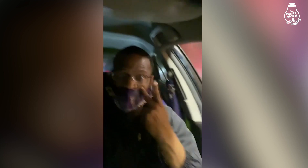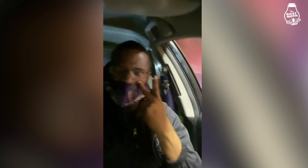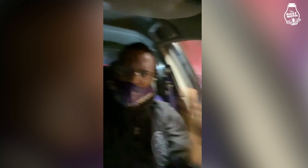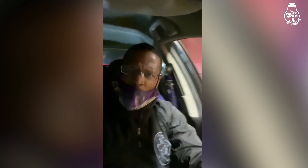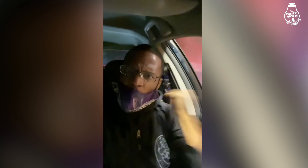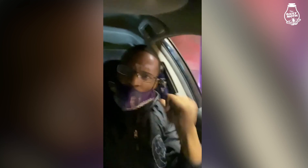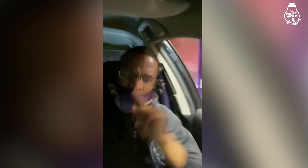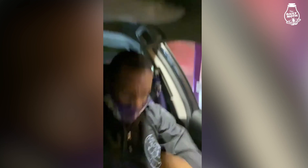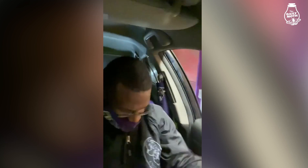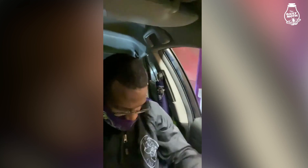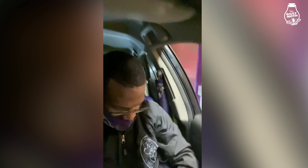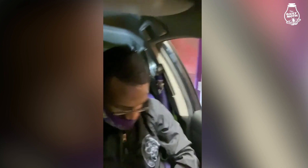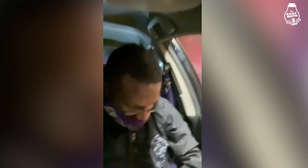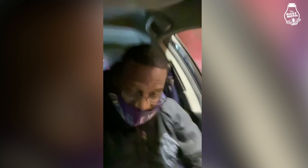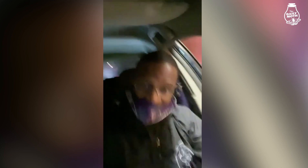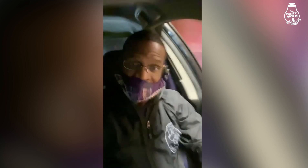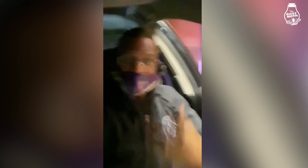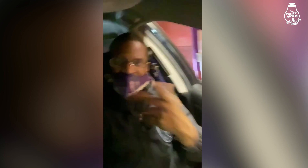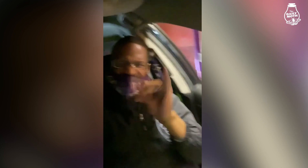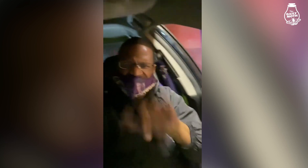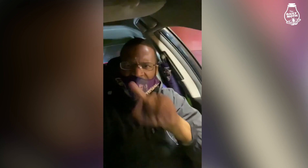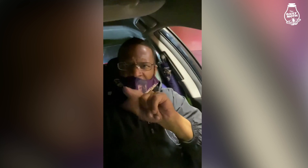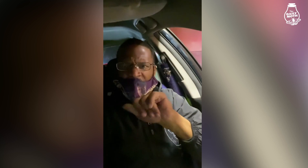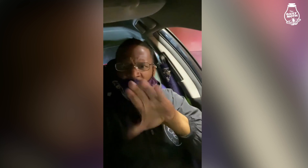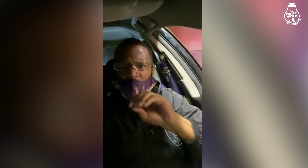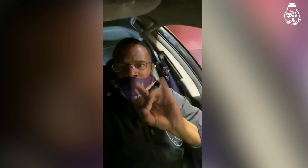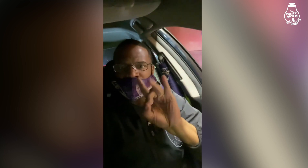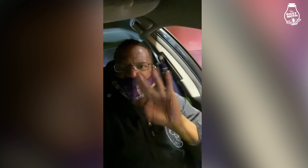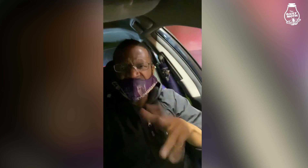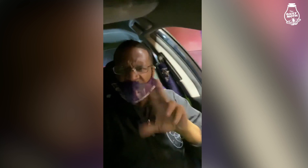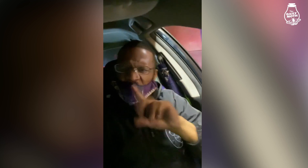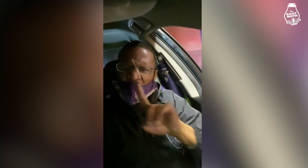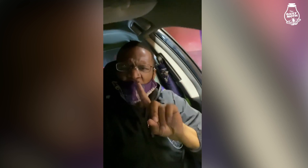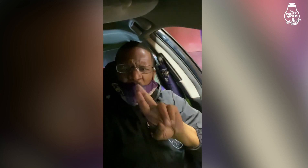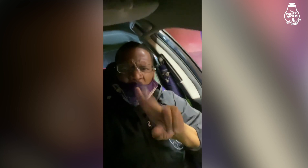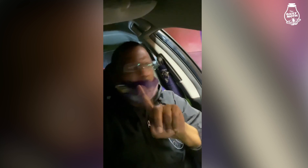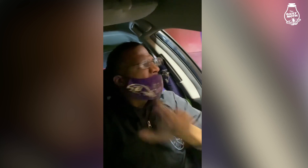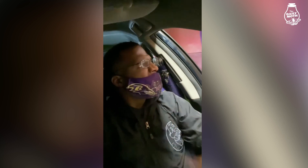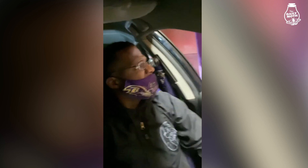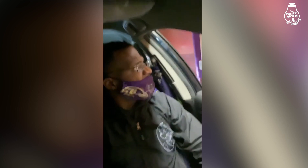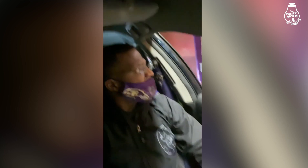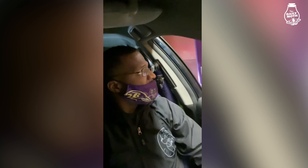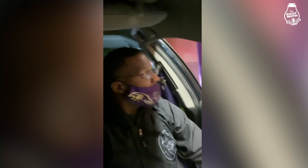See? He refuses to take the order. That's Taco Bell. It's really rude!